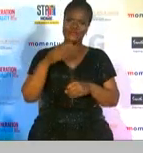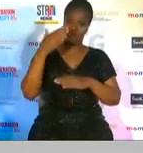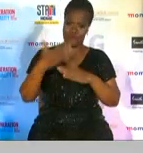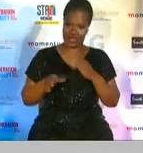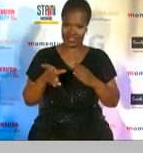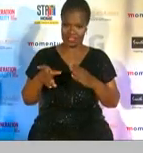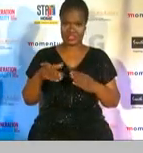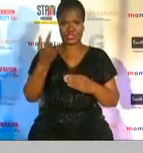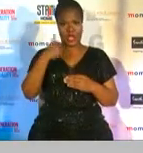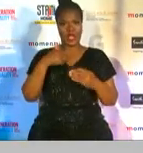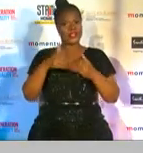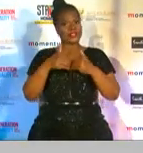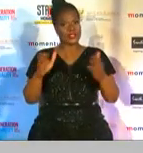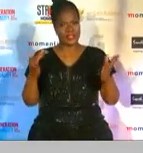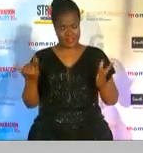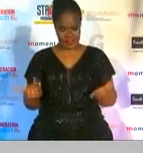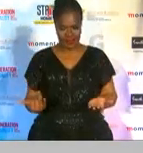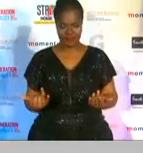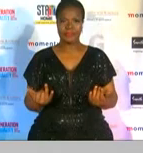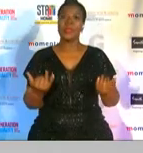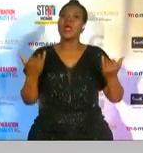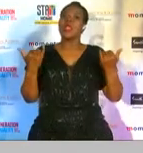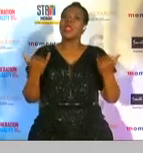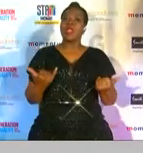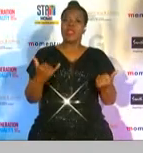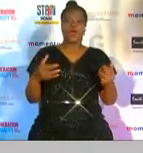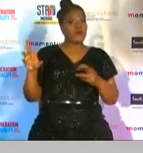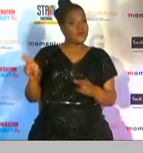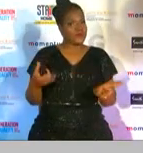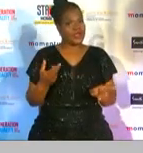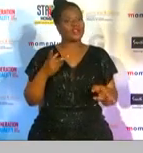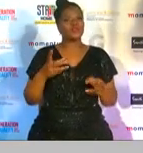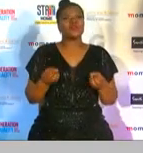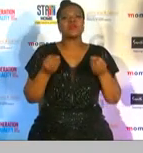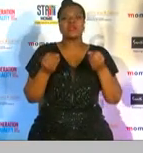and now we are ready to hand over their prestigious momentum athlete of the year